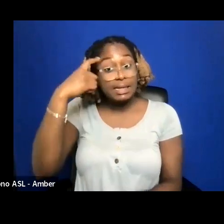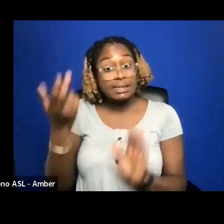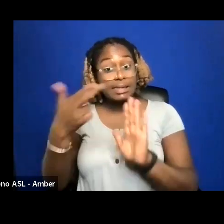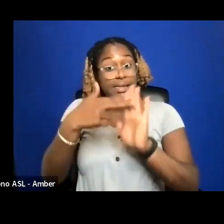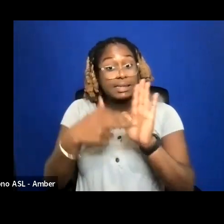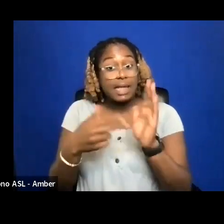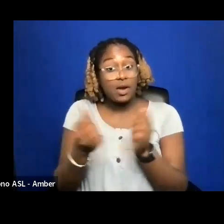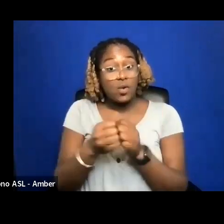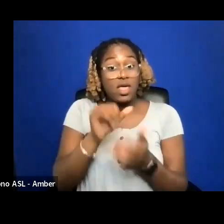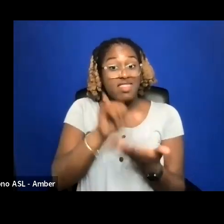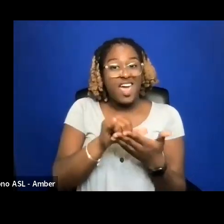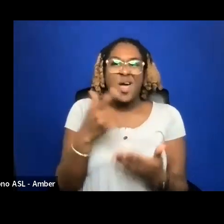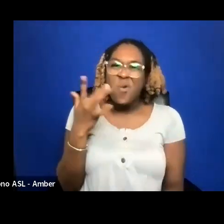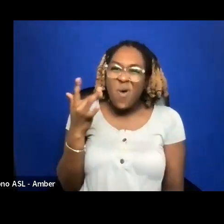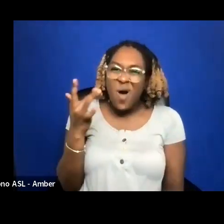ITS OWN FULL TIME JOB.